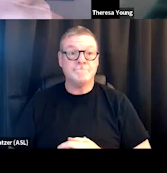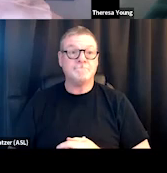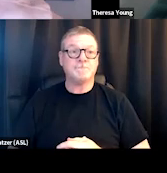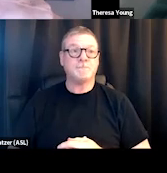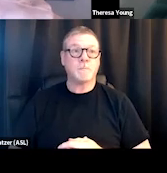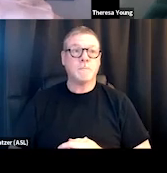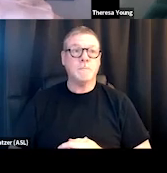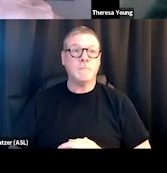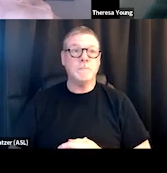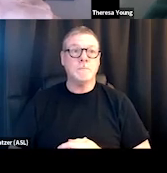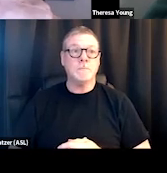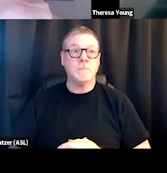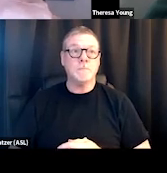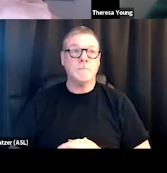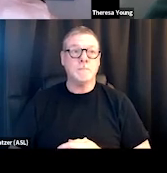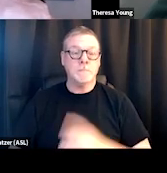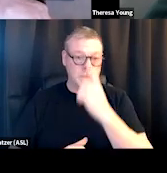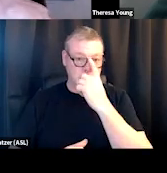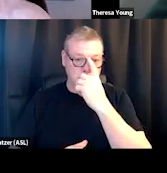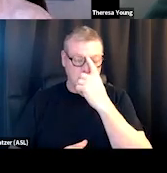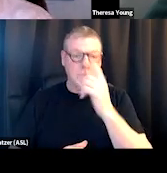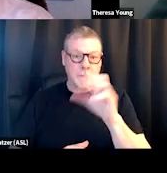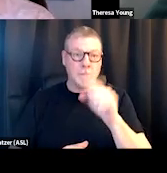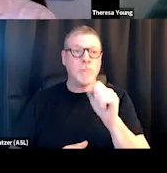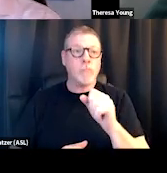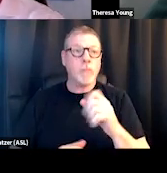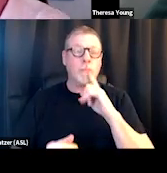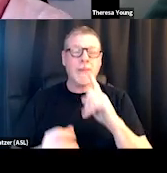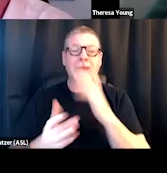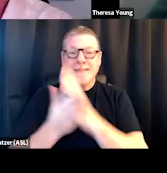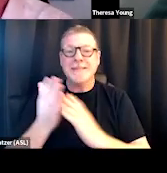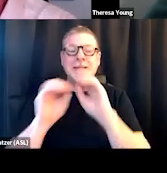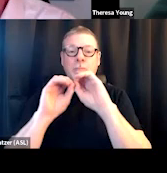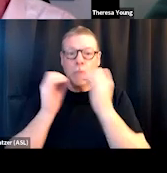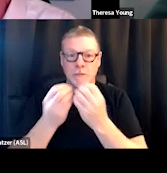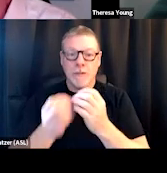There was a lot of heavy lifting. You know, with having two organizations, both nonprofits,